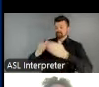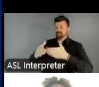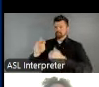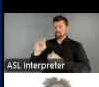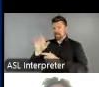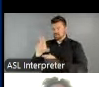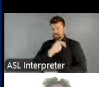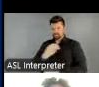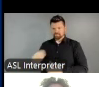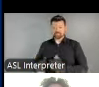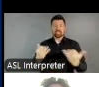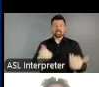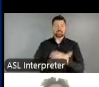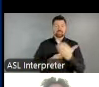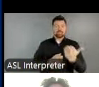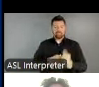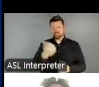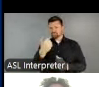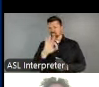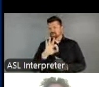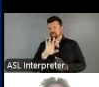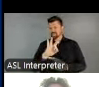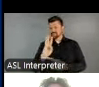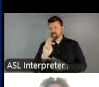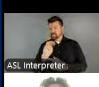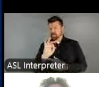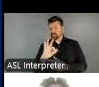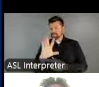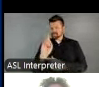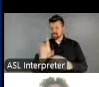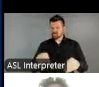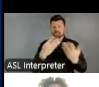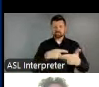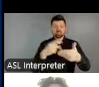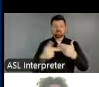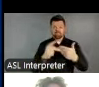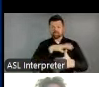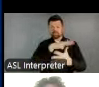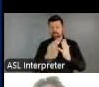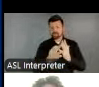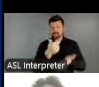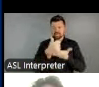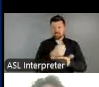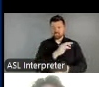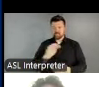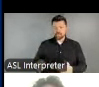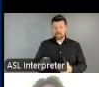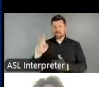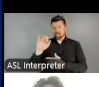MICD provides programming to help mayors with urban design issues in cities of all sizes.